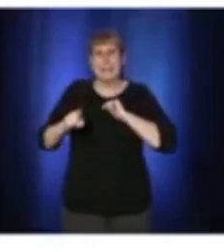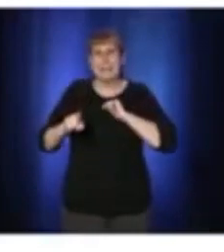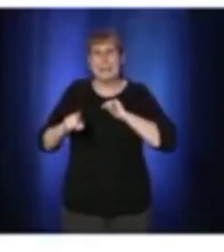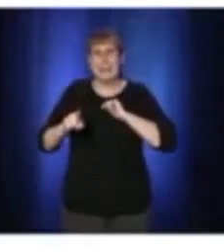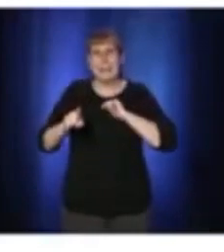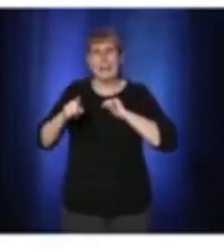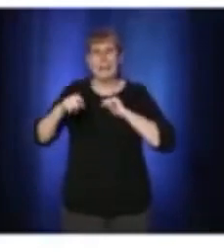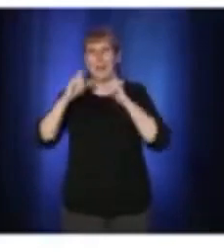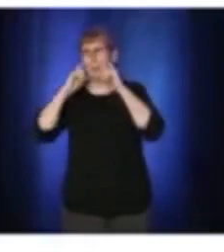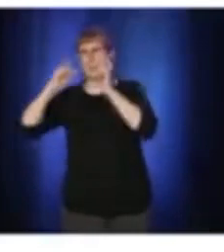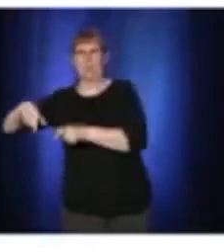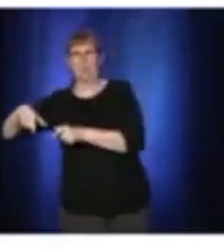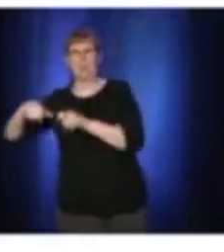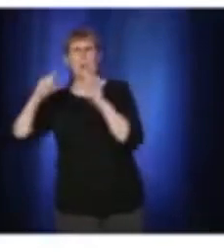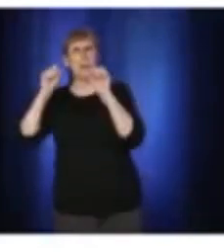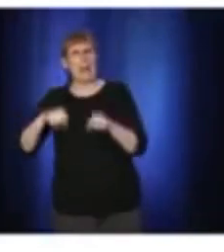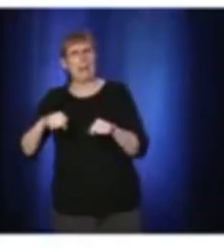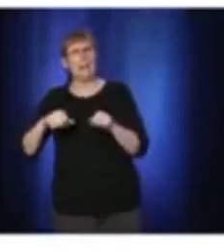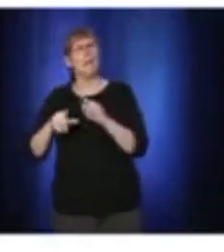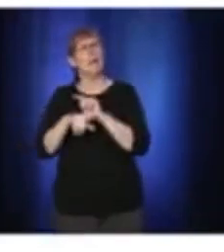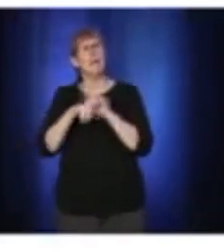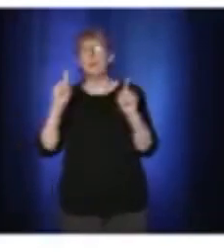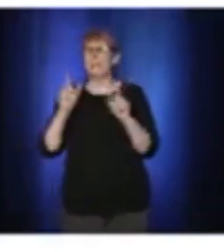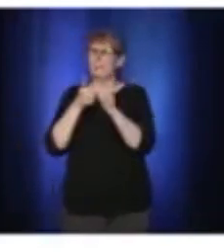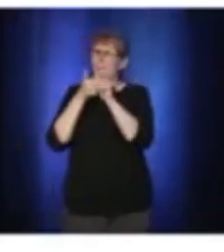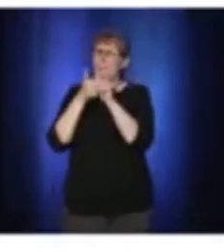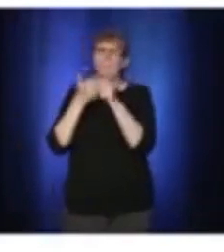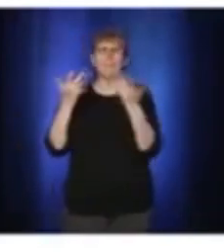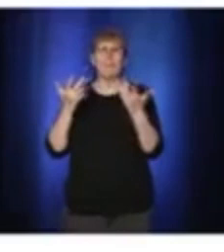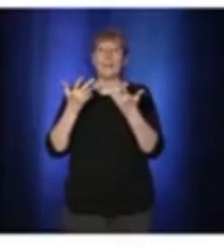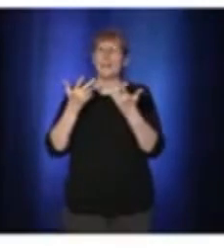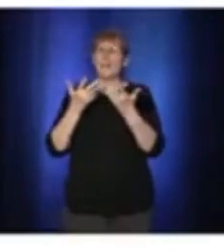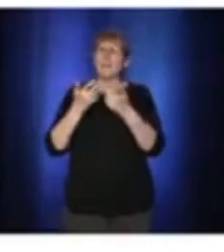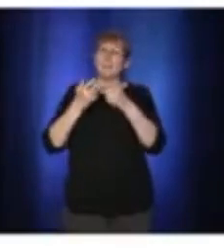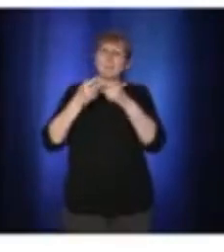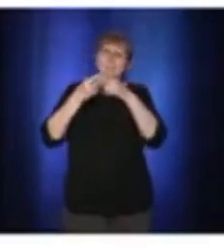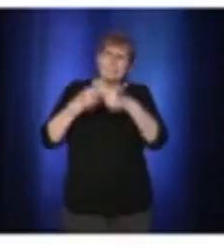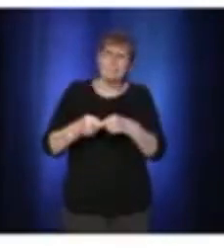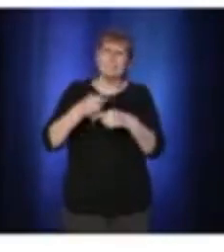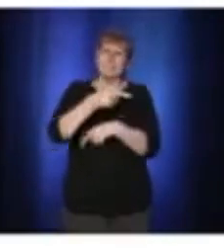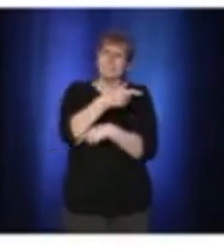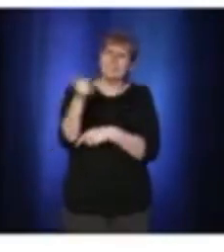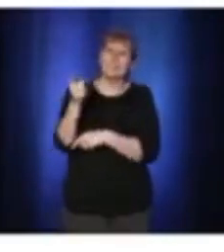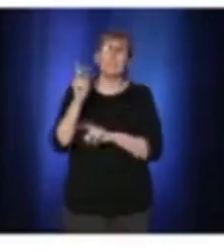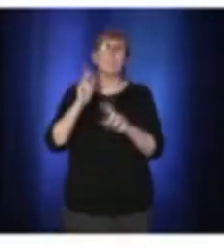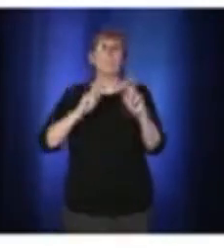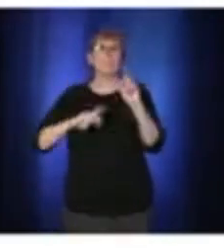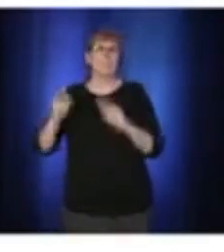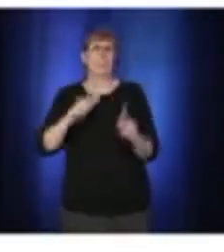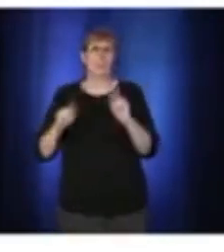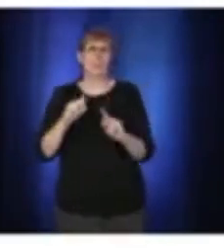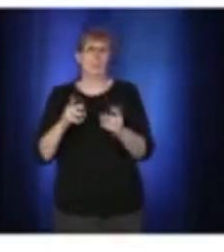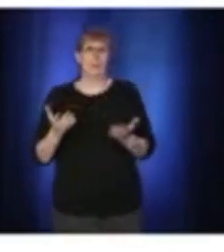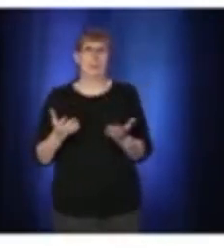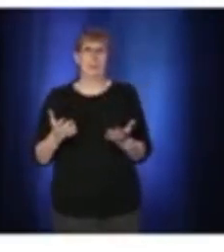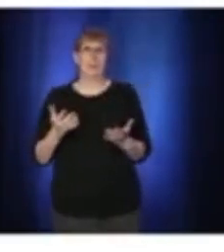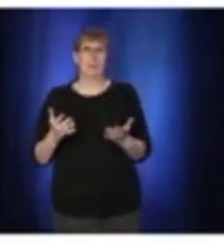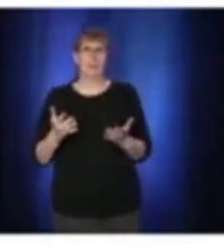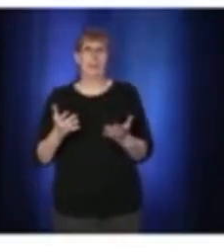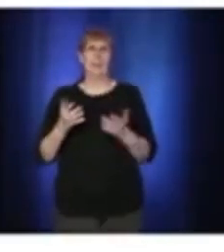to count on the respect and solidarity of the population because the goal